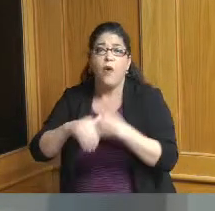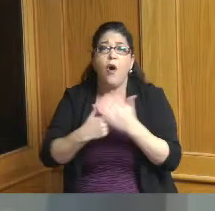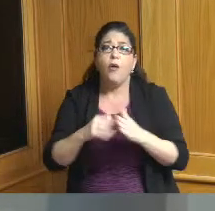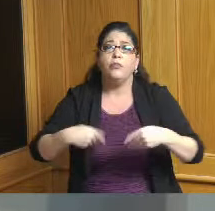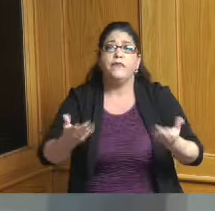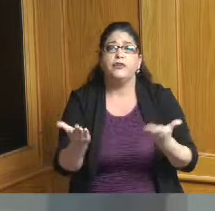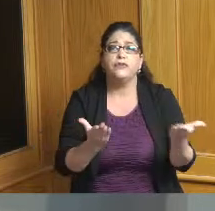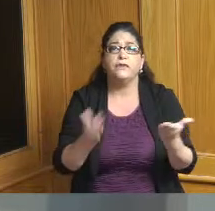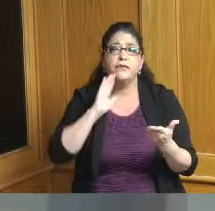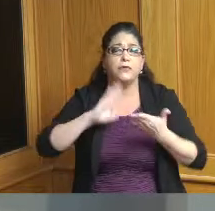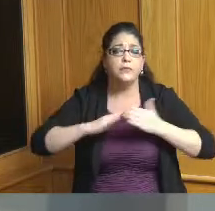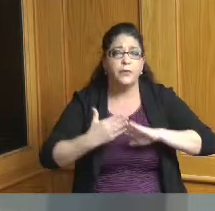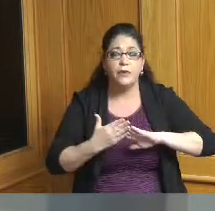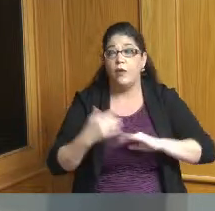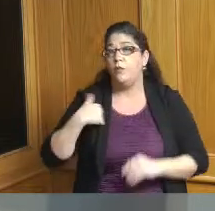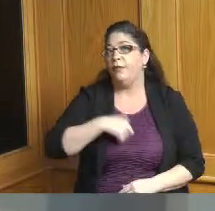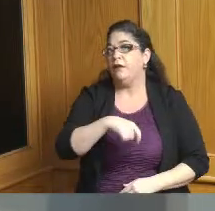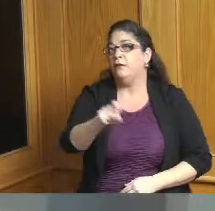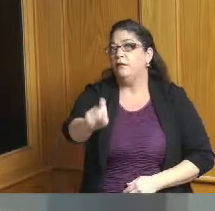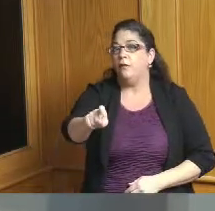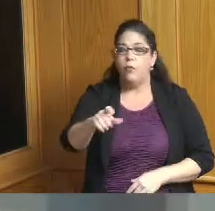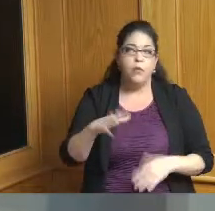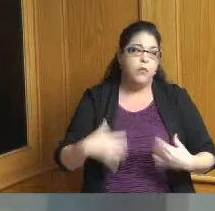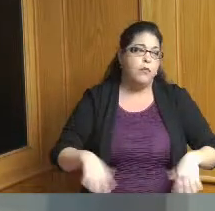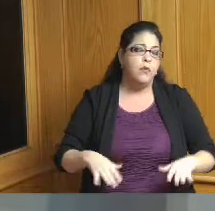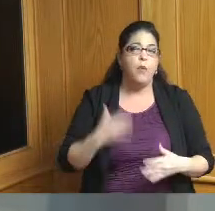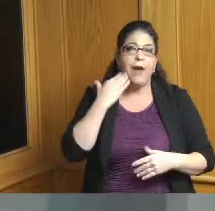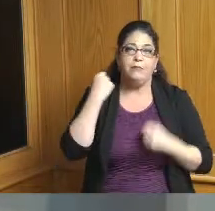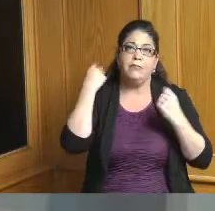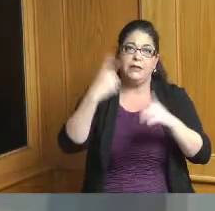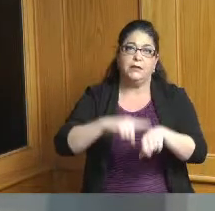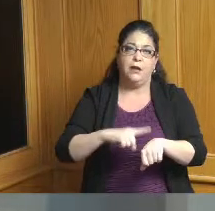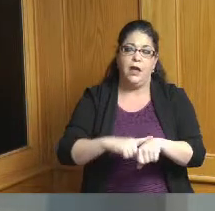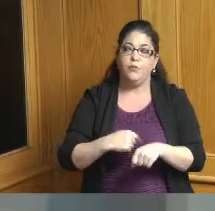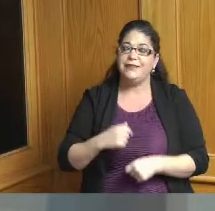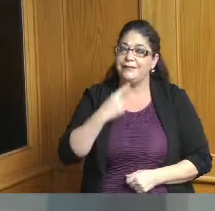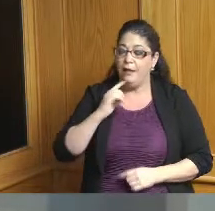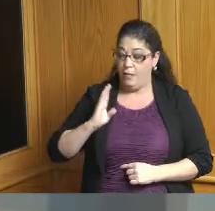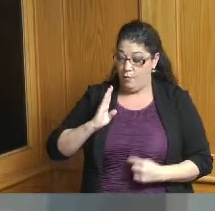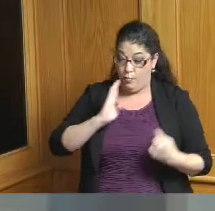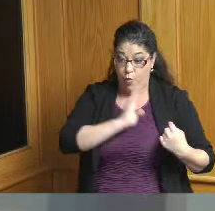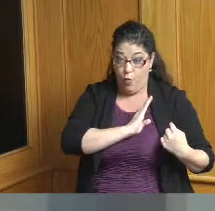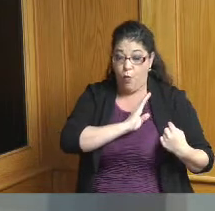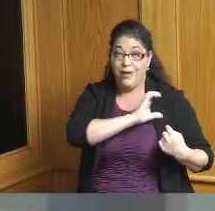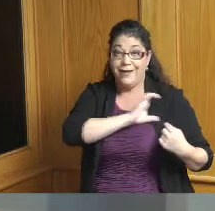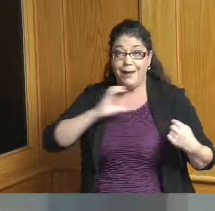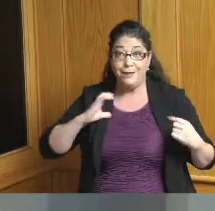fill those vacancies because we've said many times that boards and commissions are critical to the